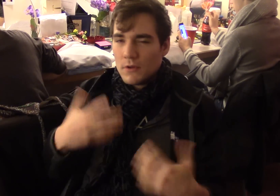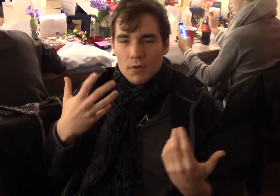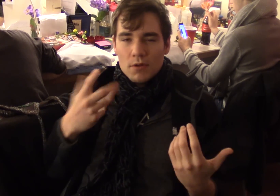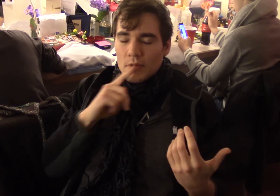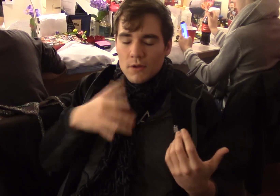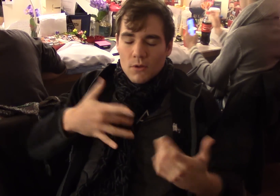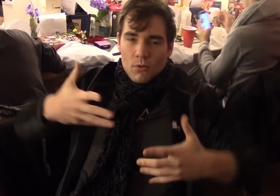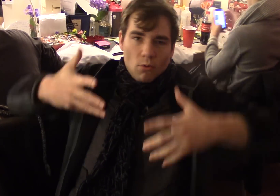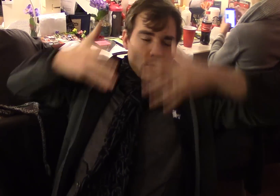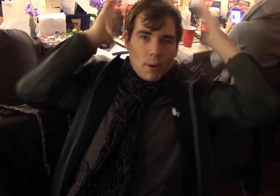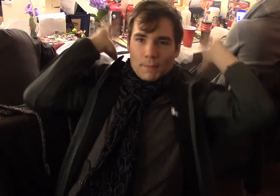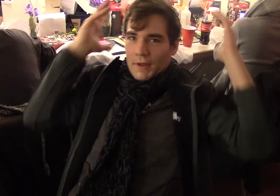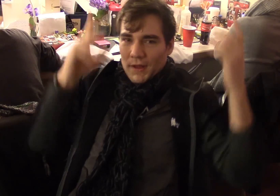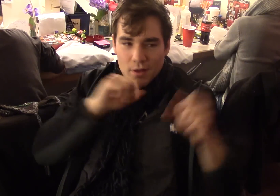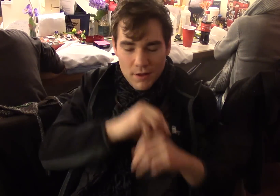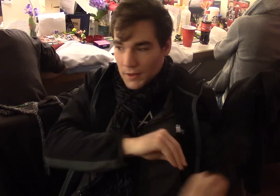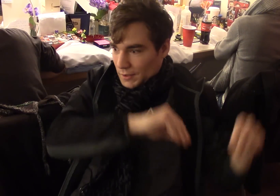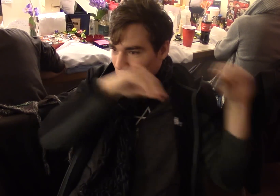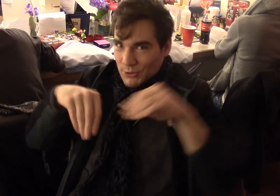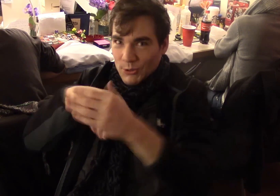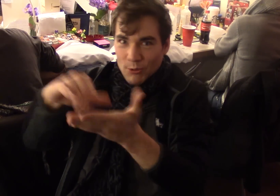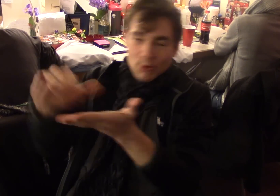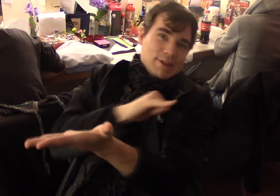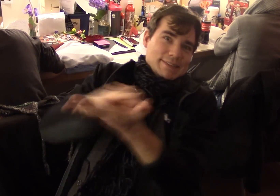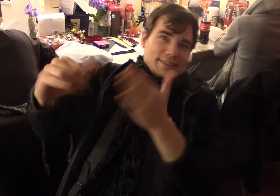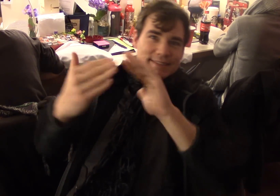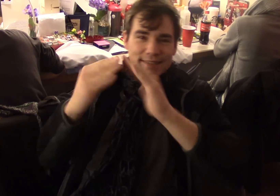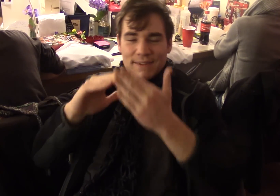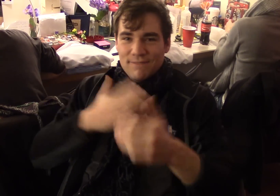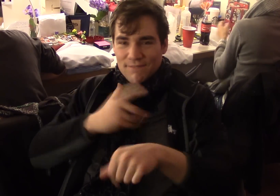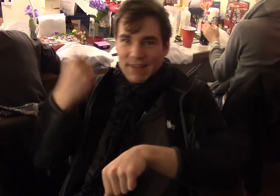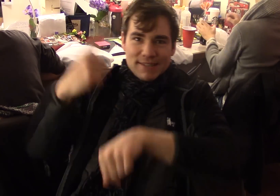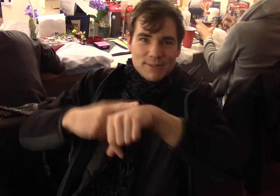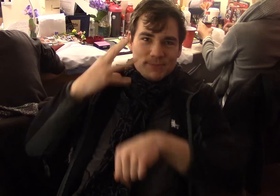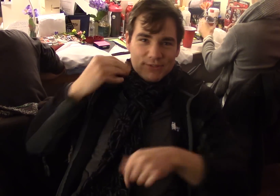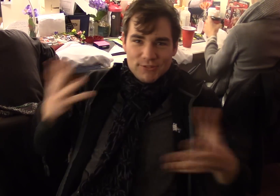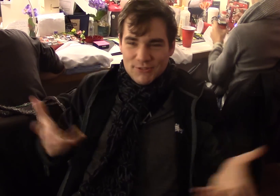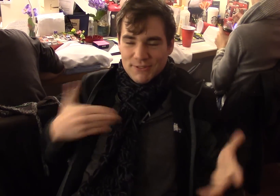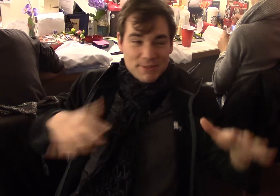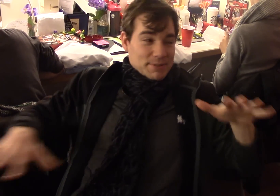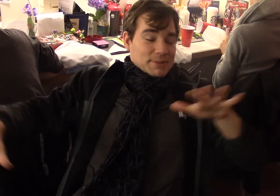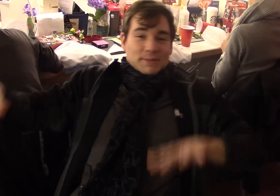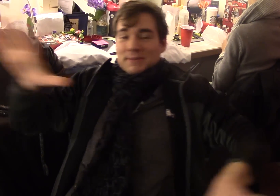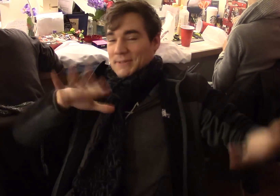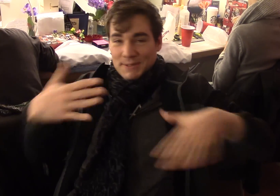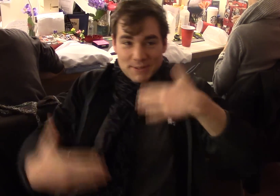come to Broadway and it was so overwhelming to move to New York City, it's my first time being here and it's just